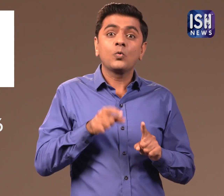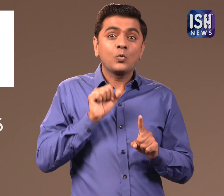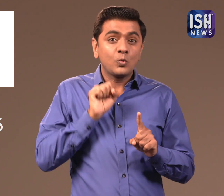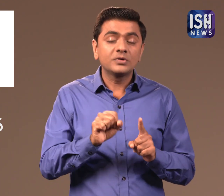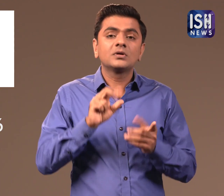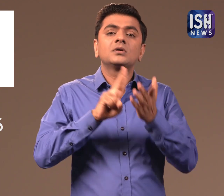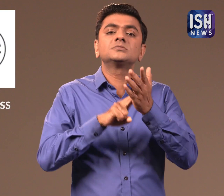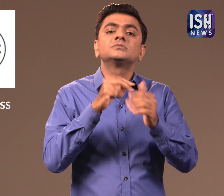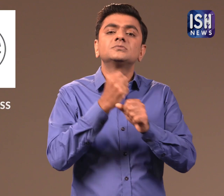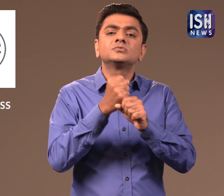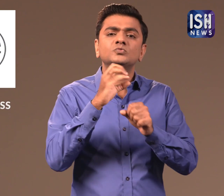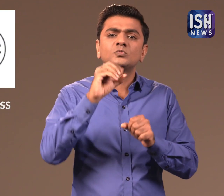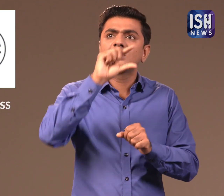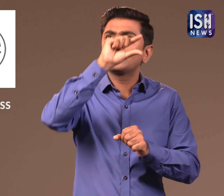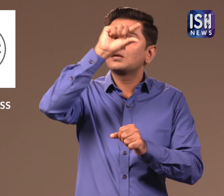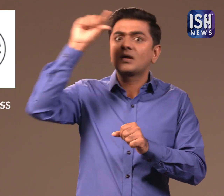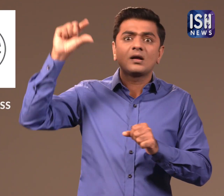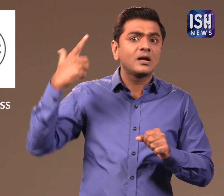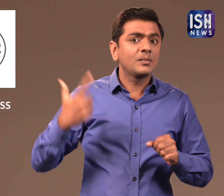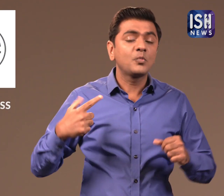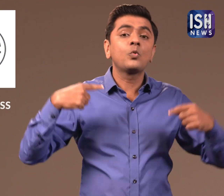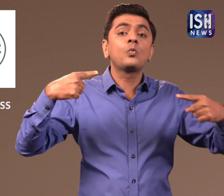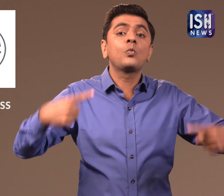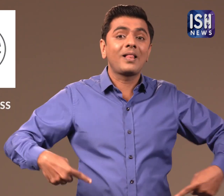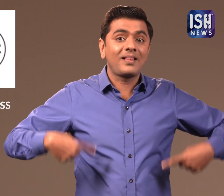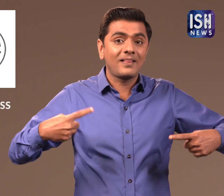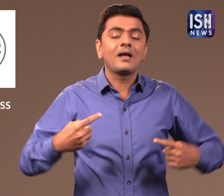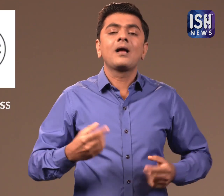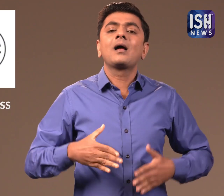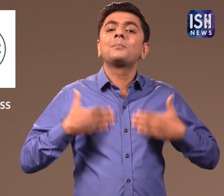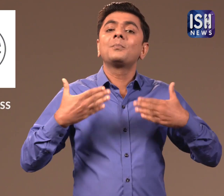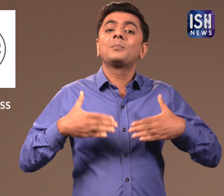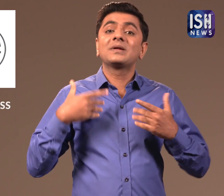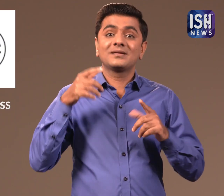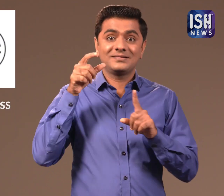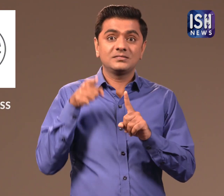Her NGO Wheeling Happiness